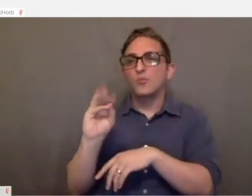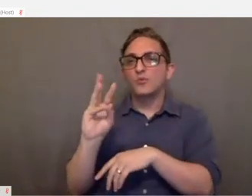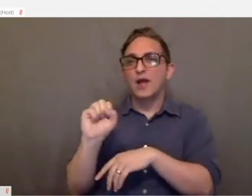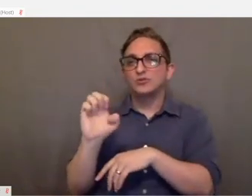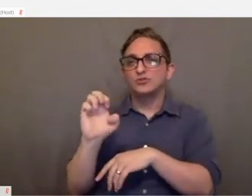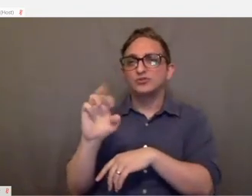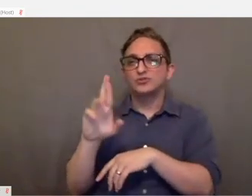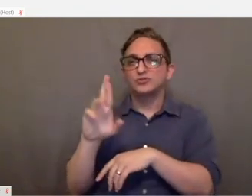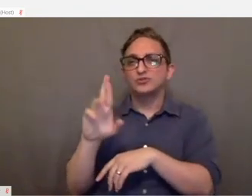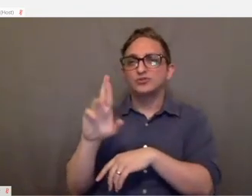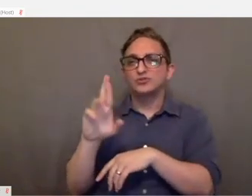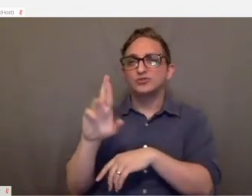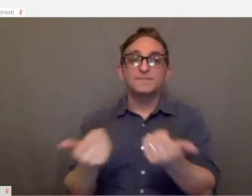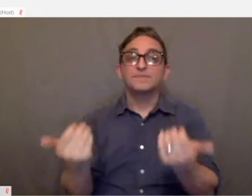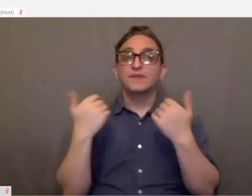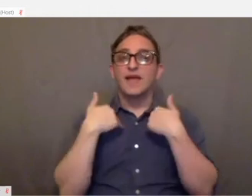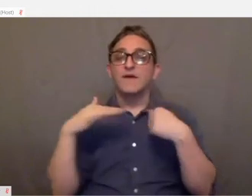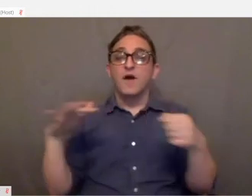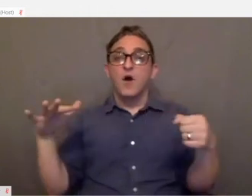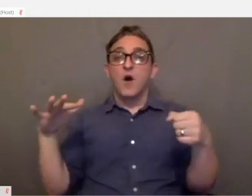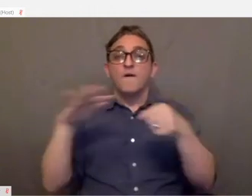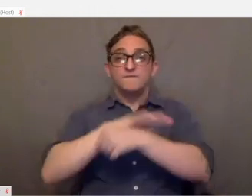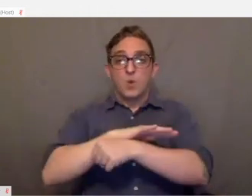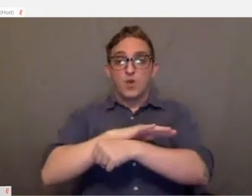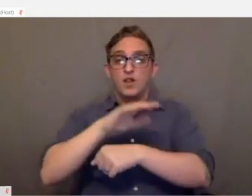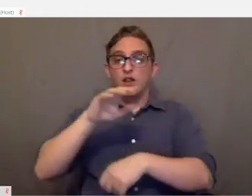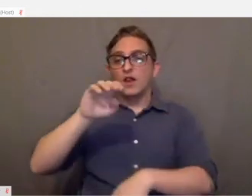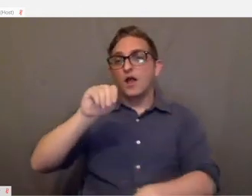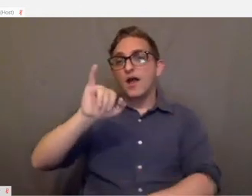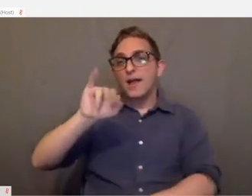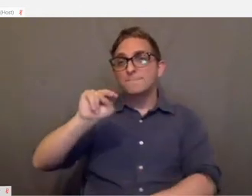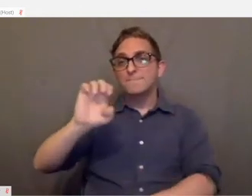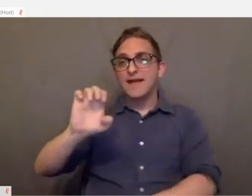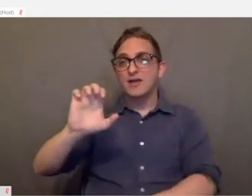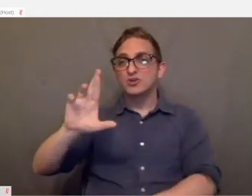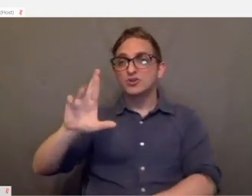There's also a full version of mine craft that's completely playable using eye tracking.